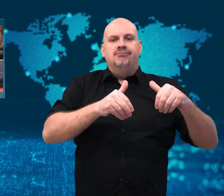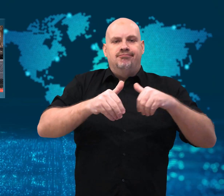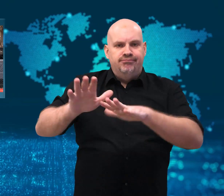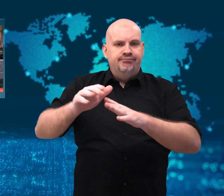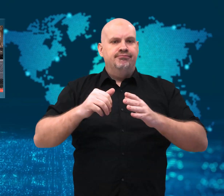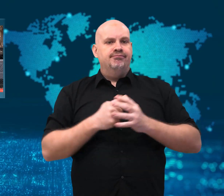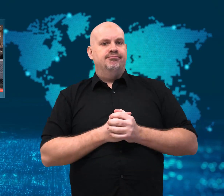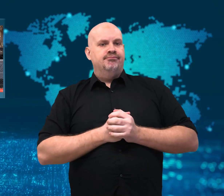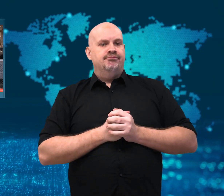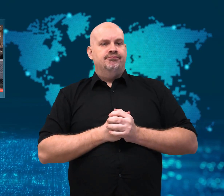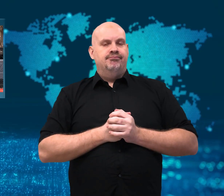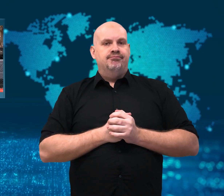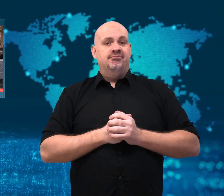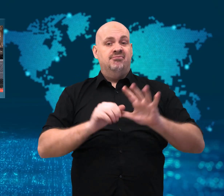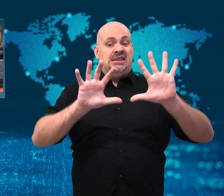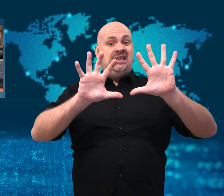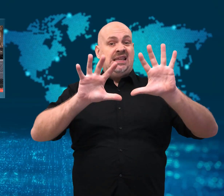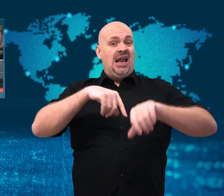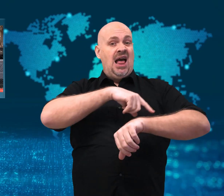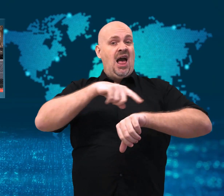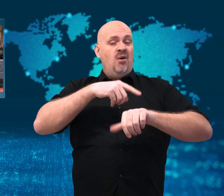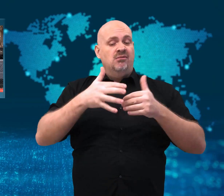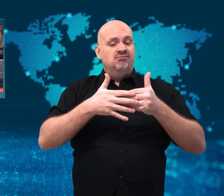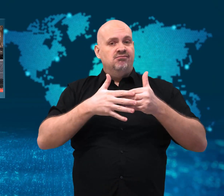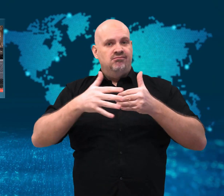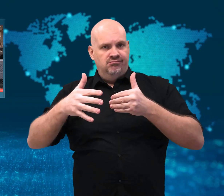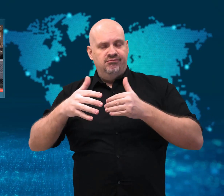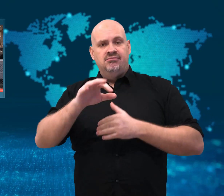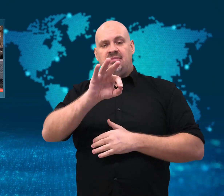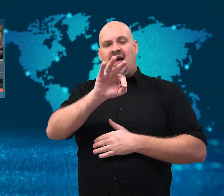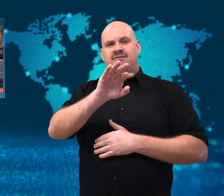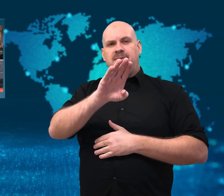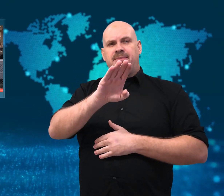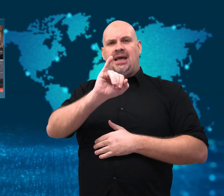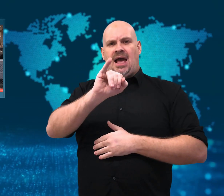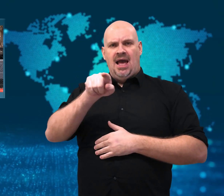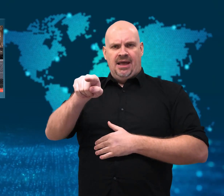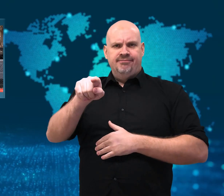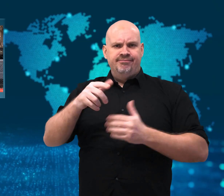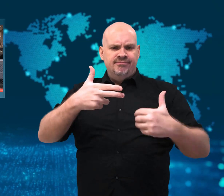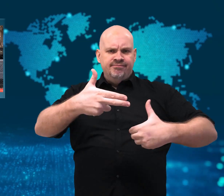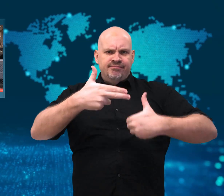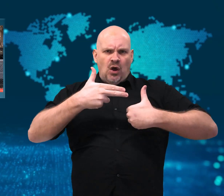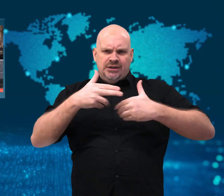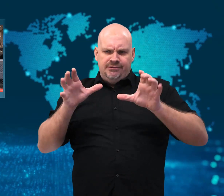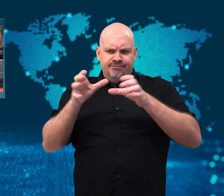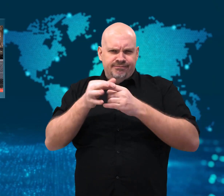hostage rescue team stormed into the synagogue.